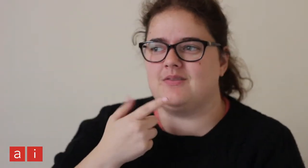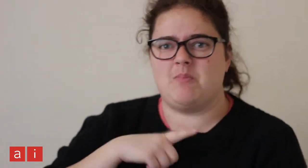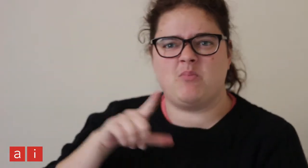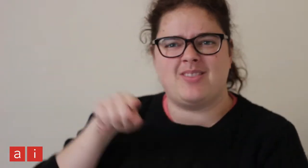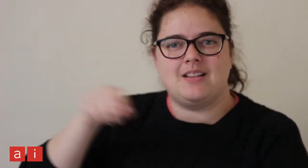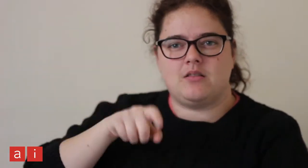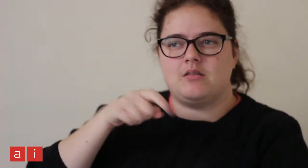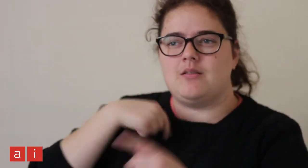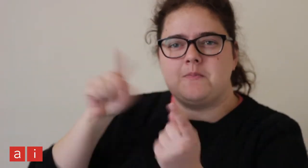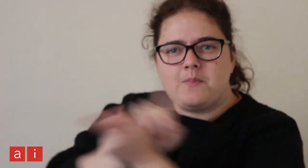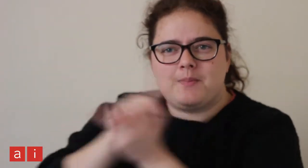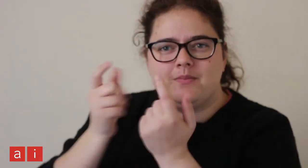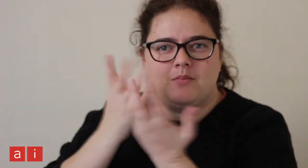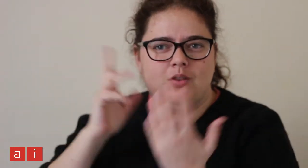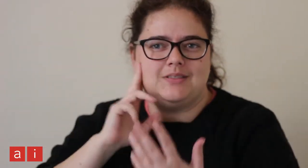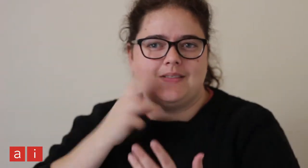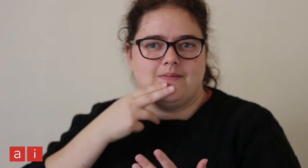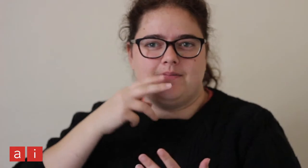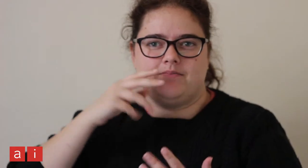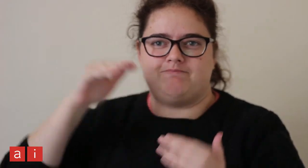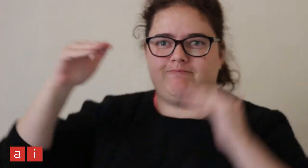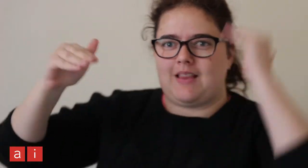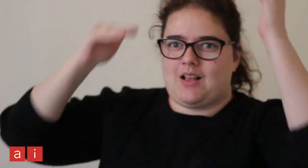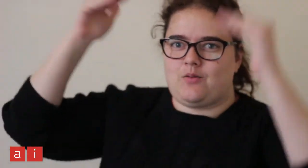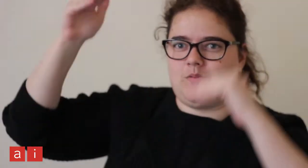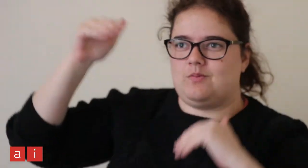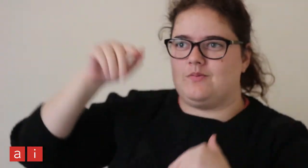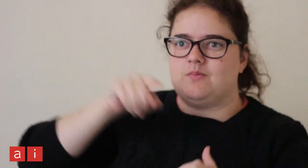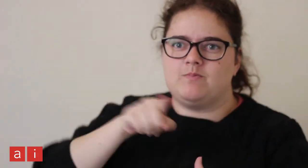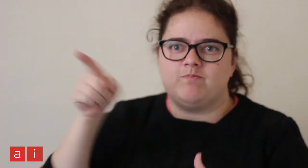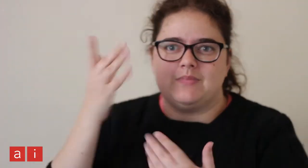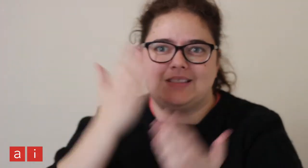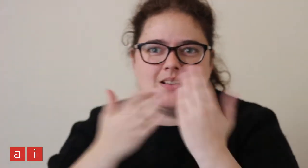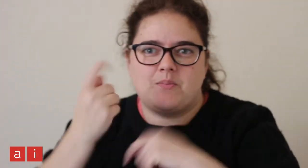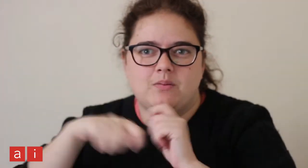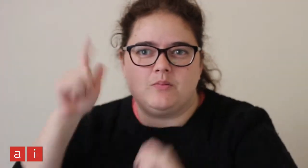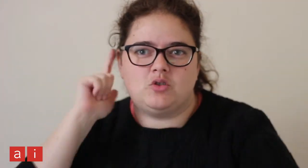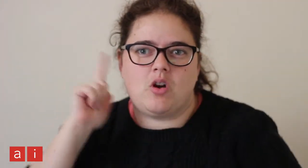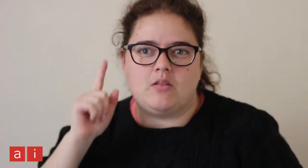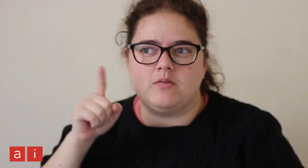I met so many deaf adults at that time who were studying to become teachers.